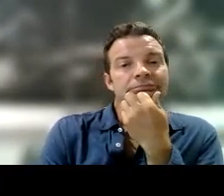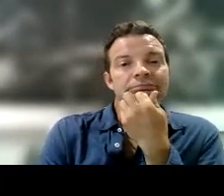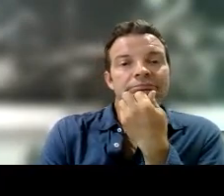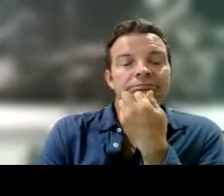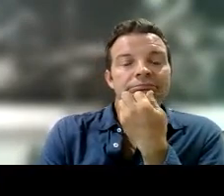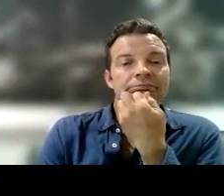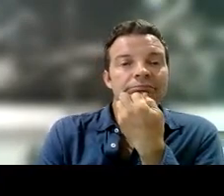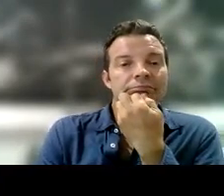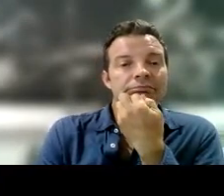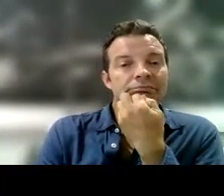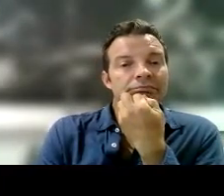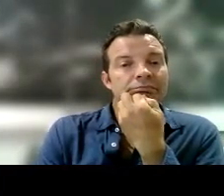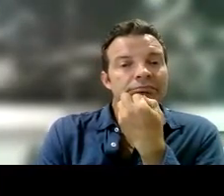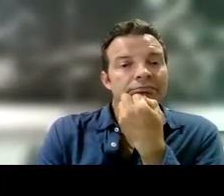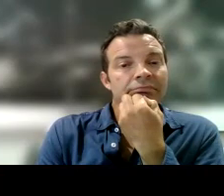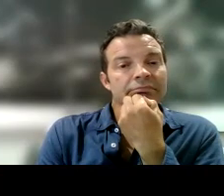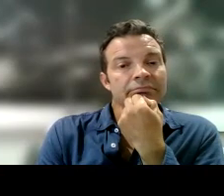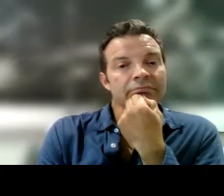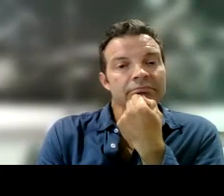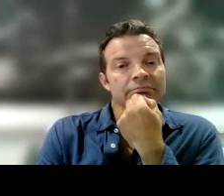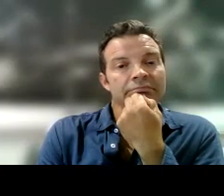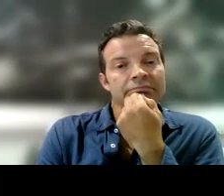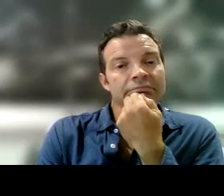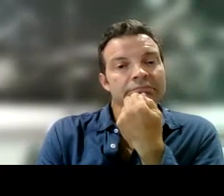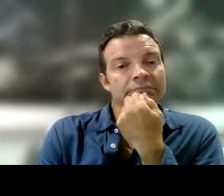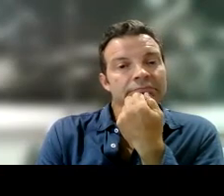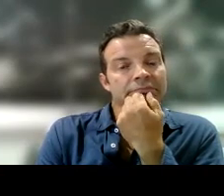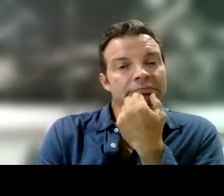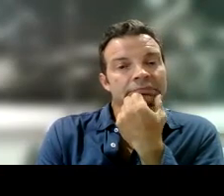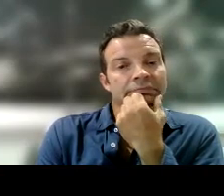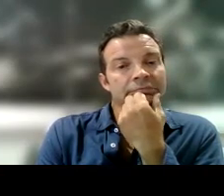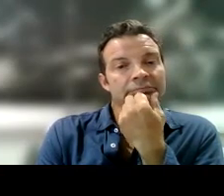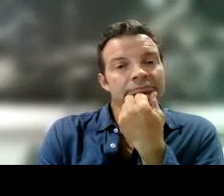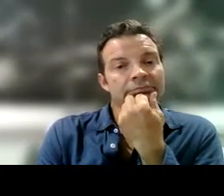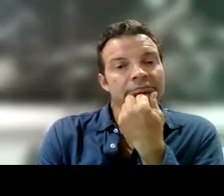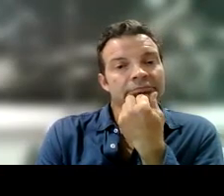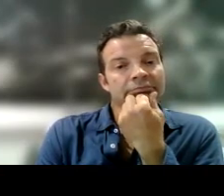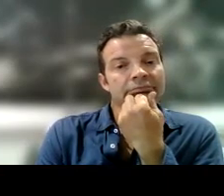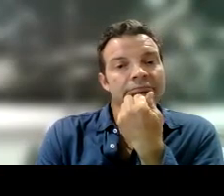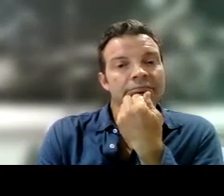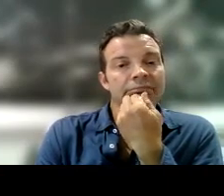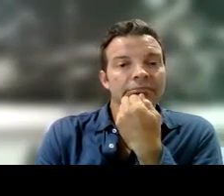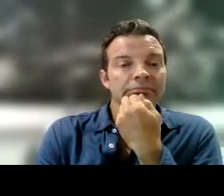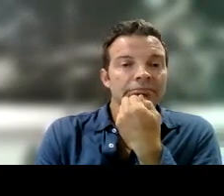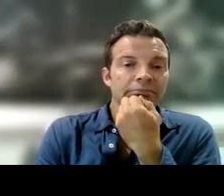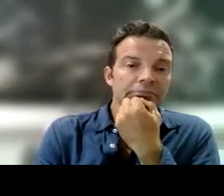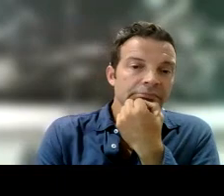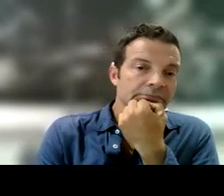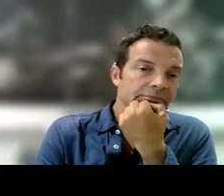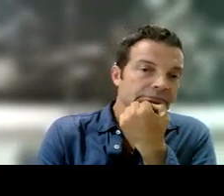And the face of a friend That you thought was there forever ain't